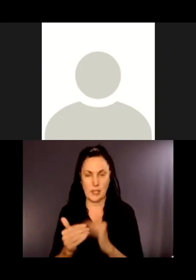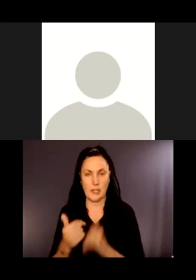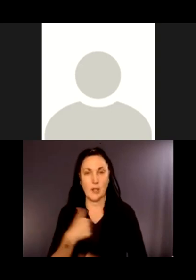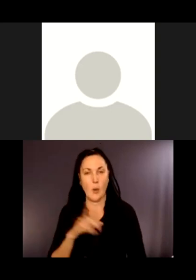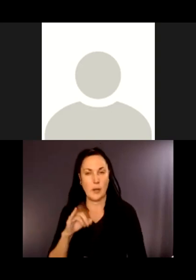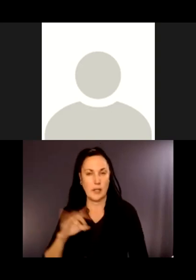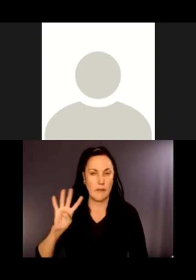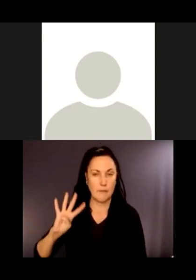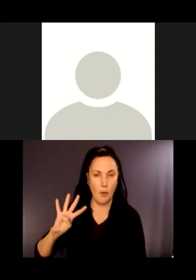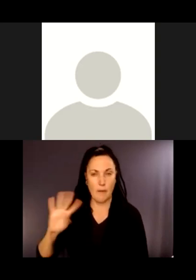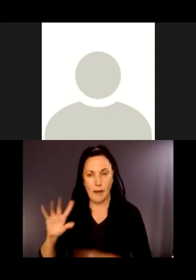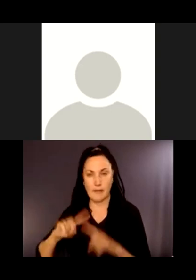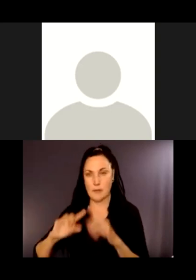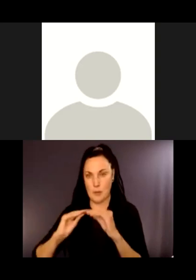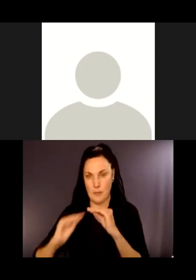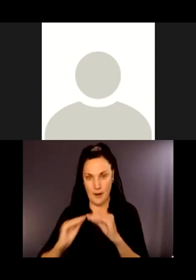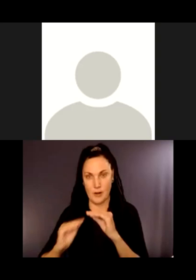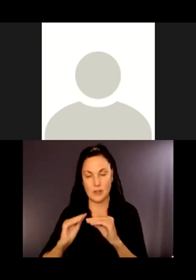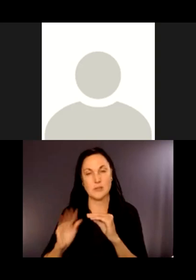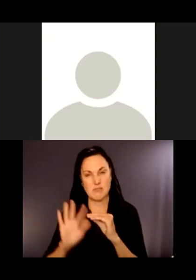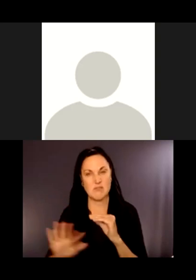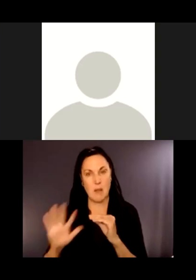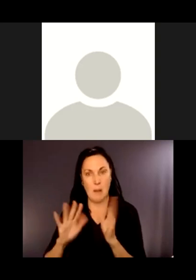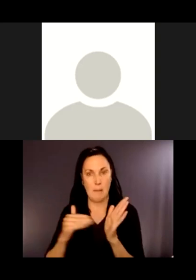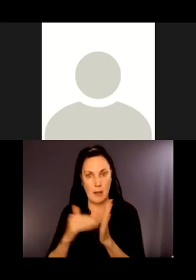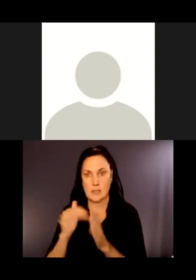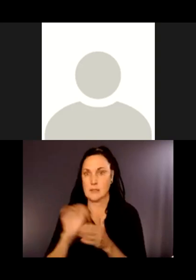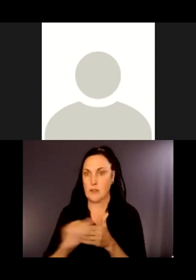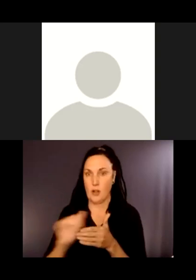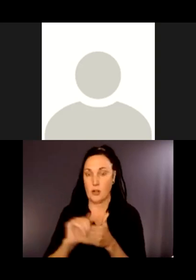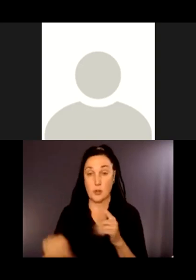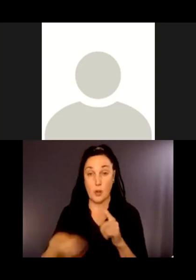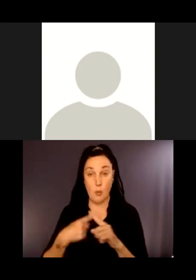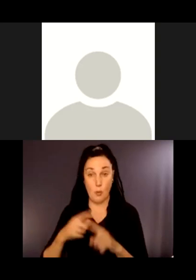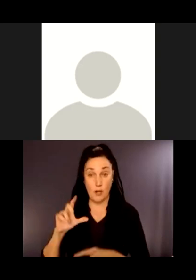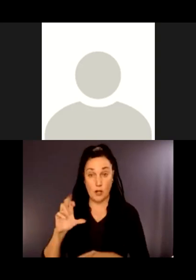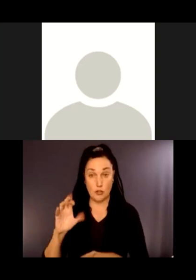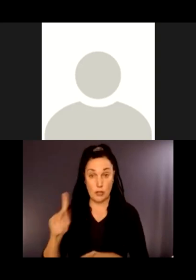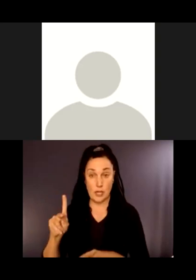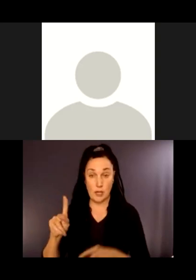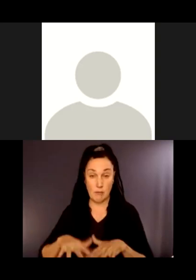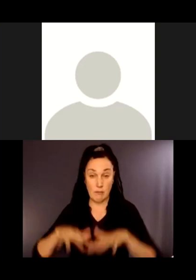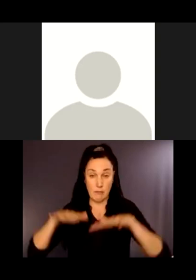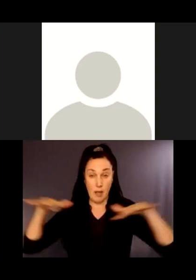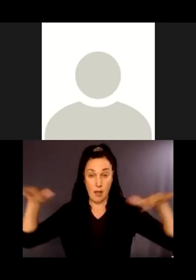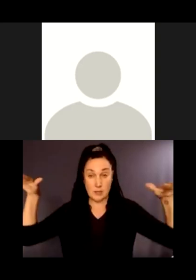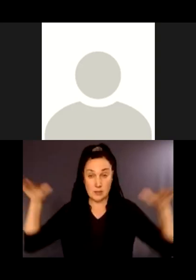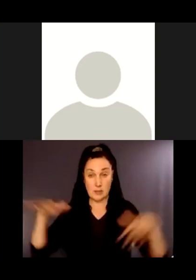We're well into the millions of dollars. When the creek floods, it scours the banks out. It's moving around.